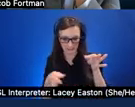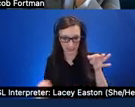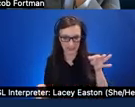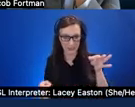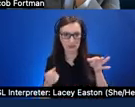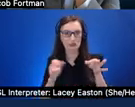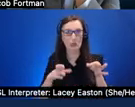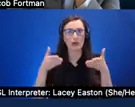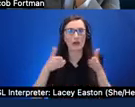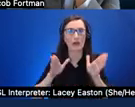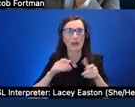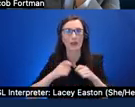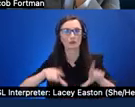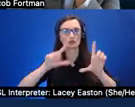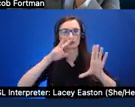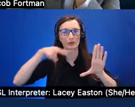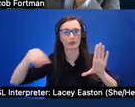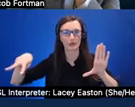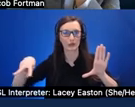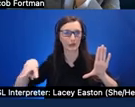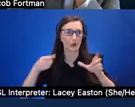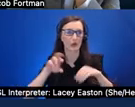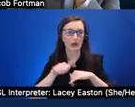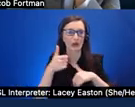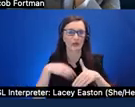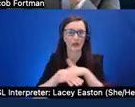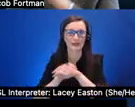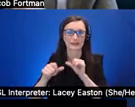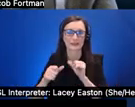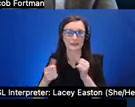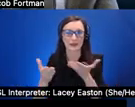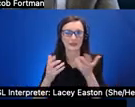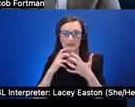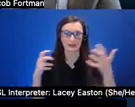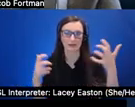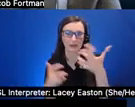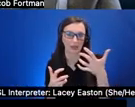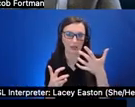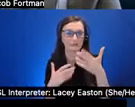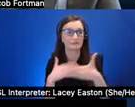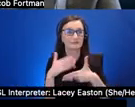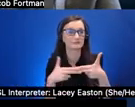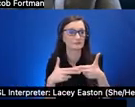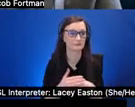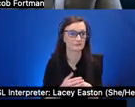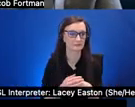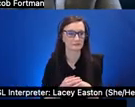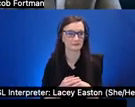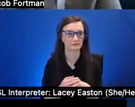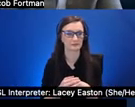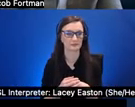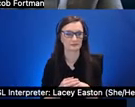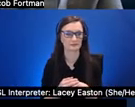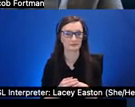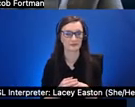or other accessibility services um uh next slide please yeah so the the way in this project uh that